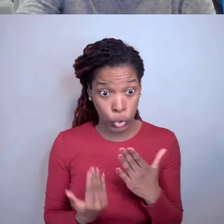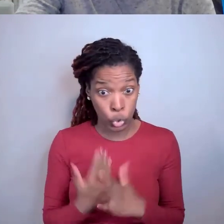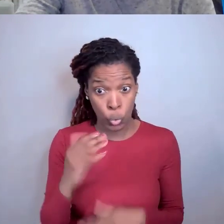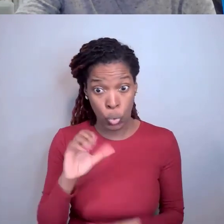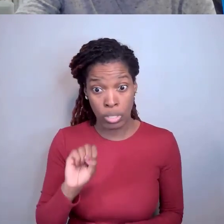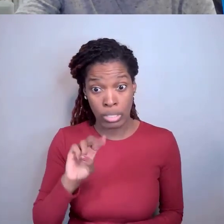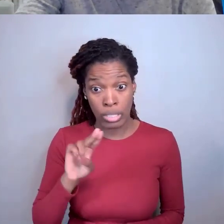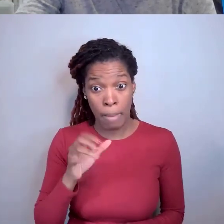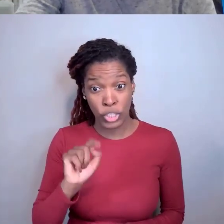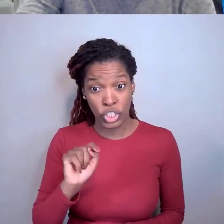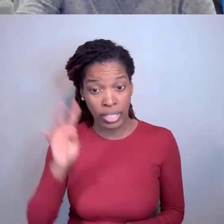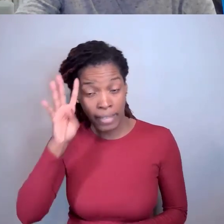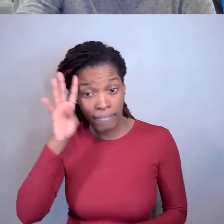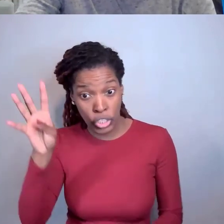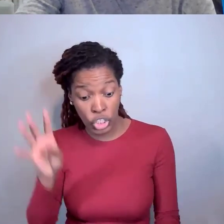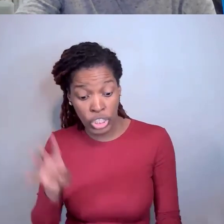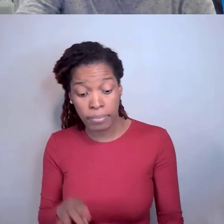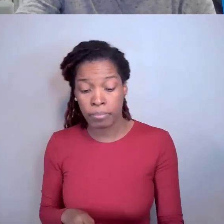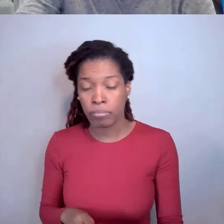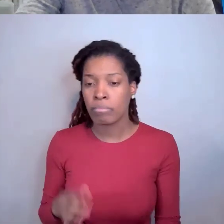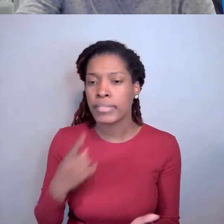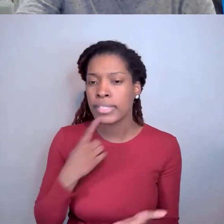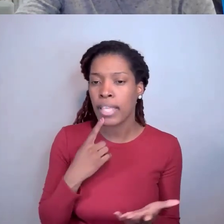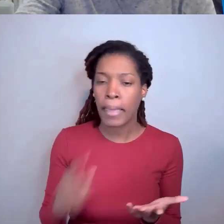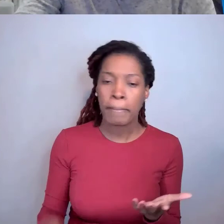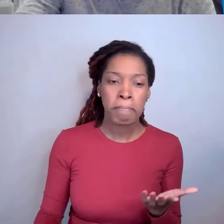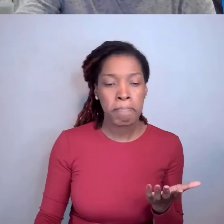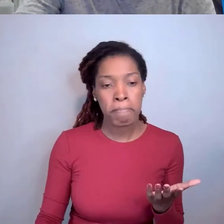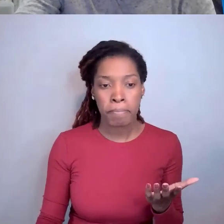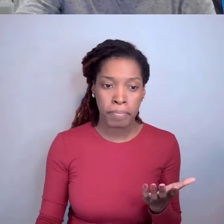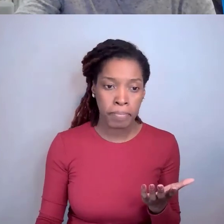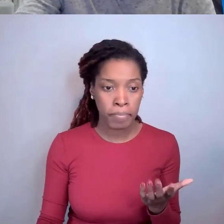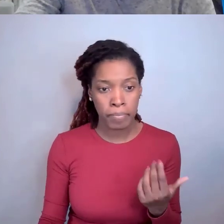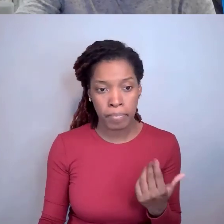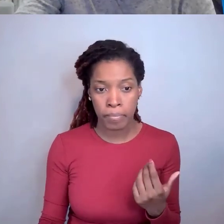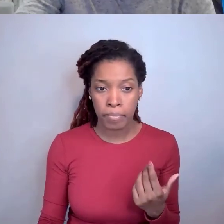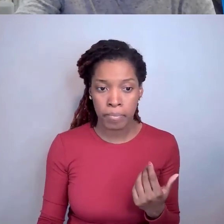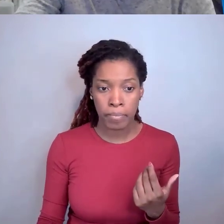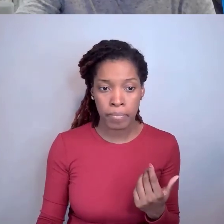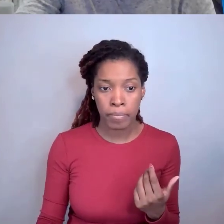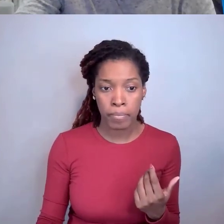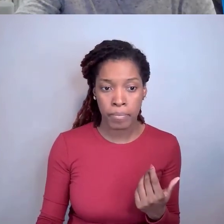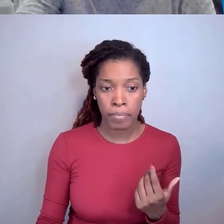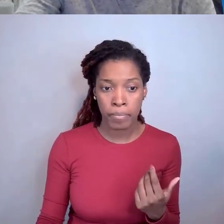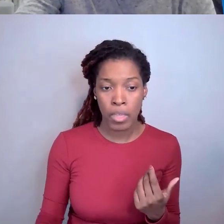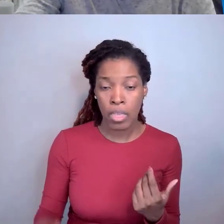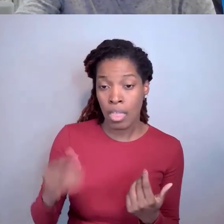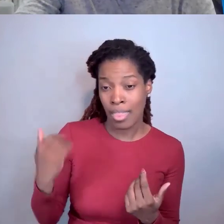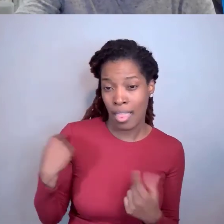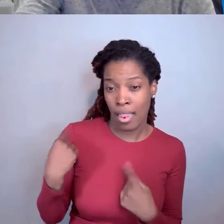Let's say the last award, last five year segment, did you have a new invention,